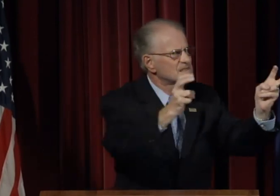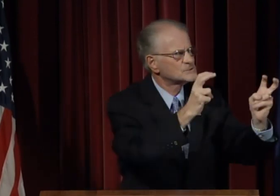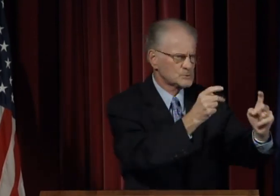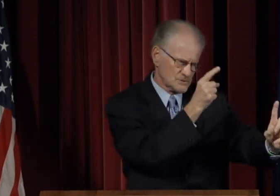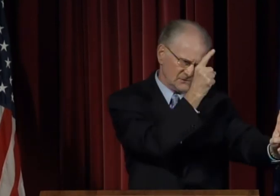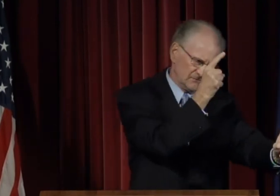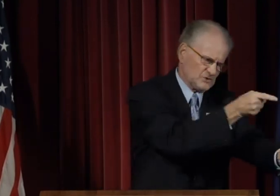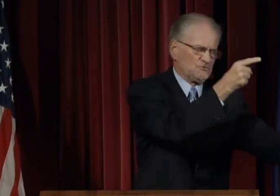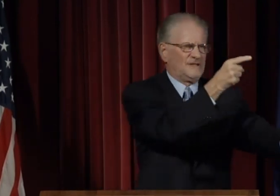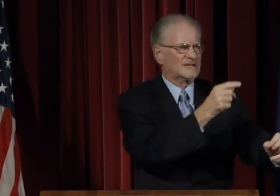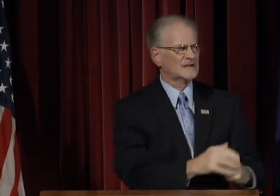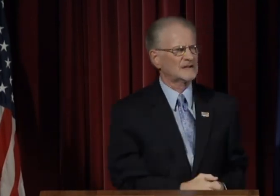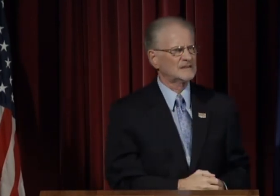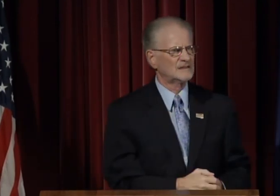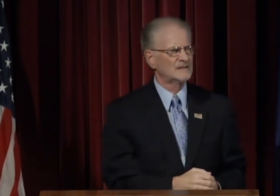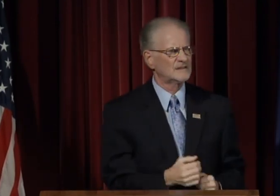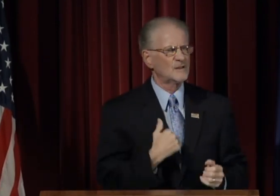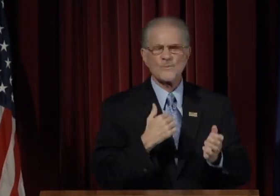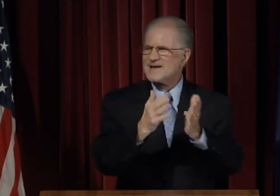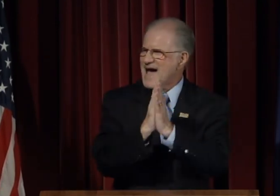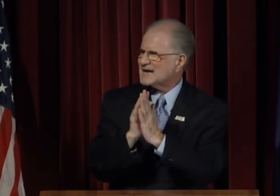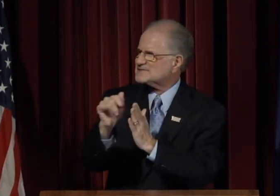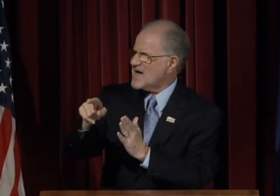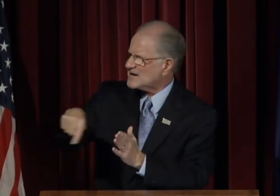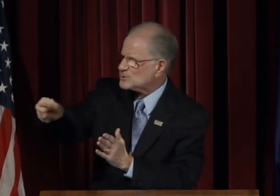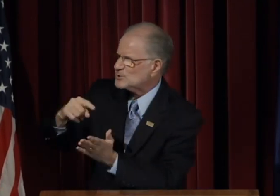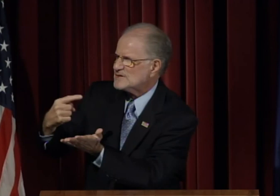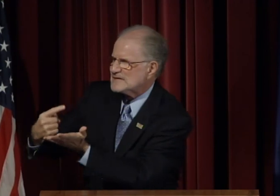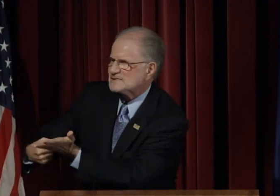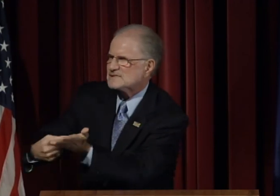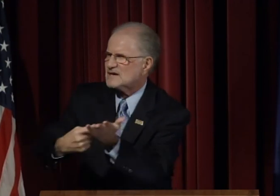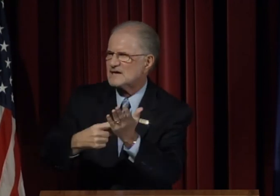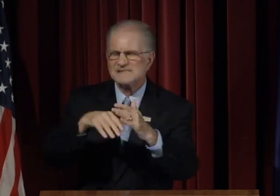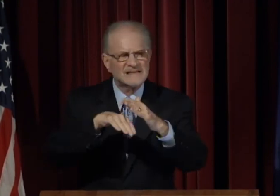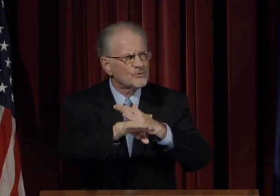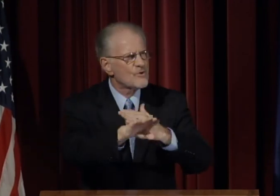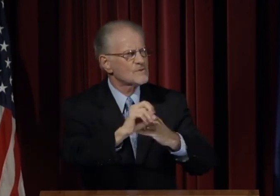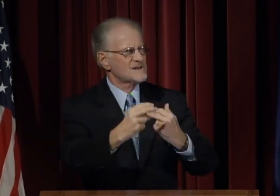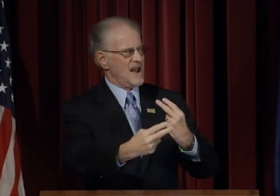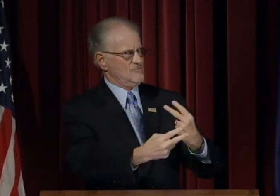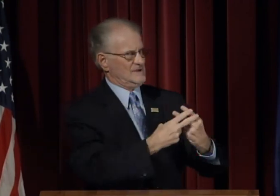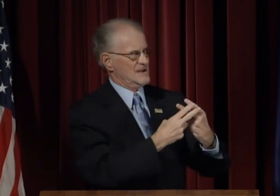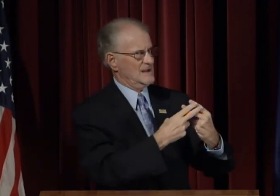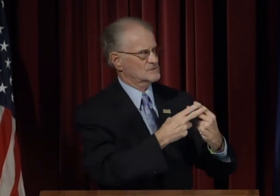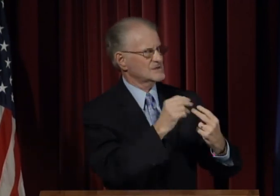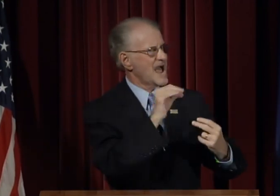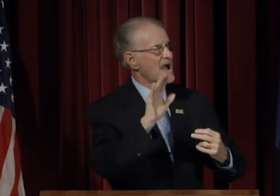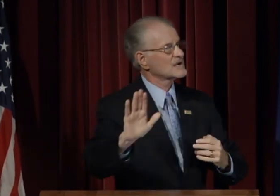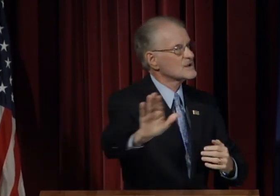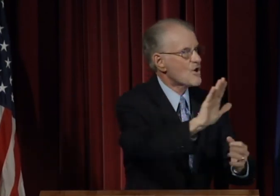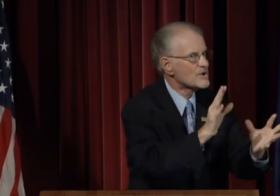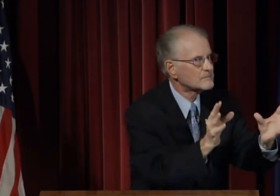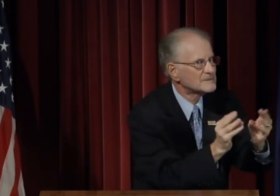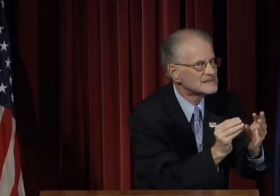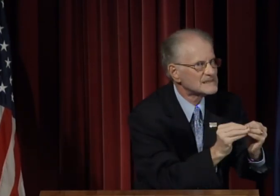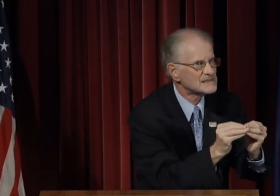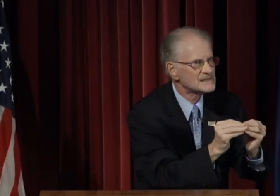to face our enrollment issues directly. We ask that you discuss enrollment and retention